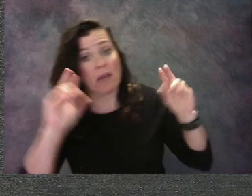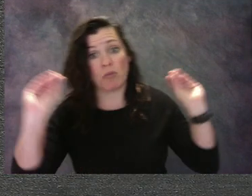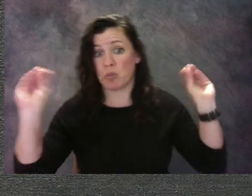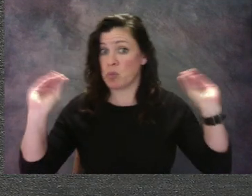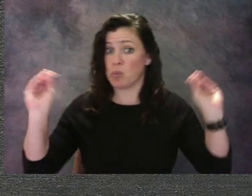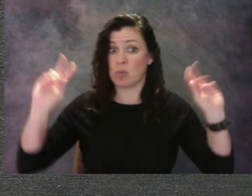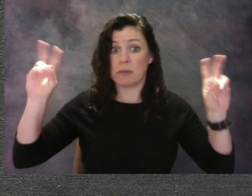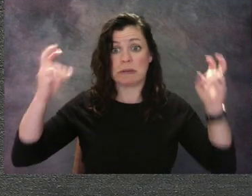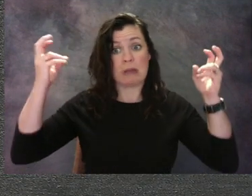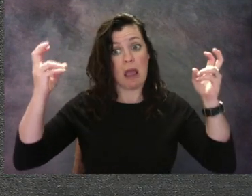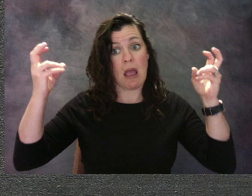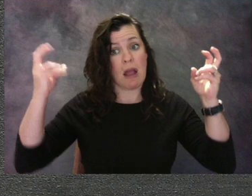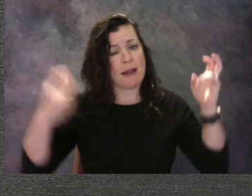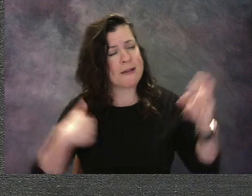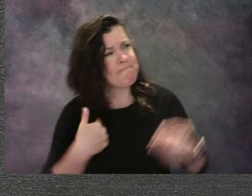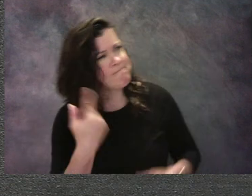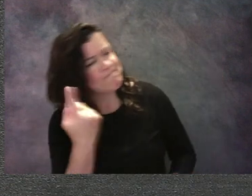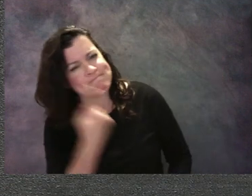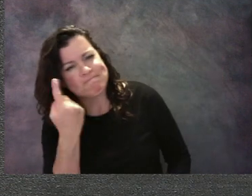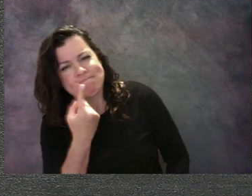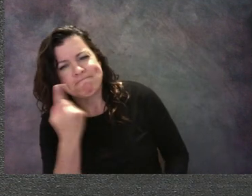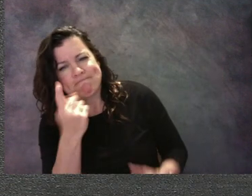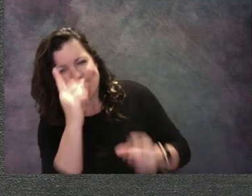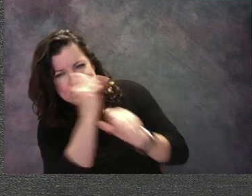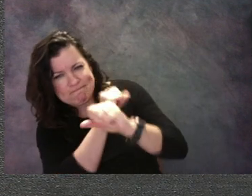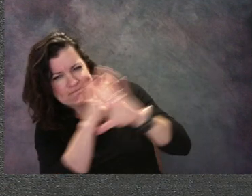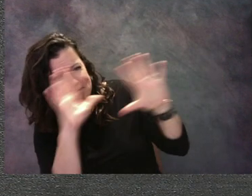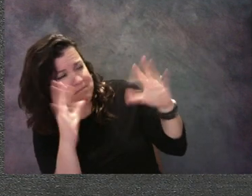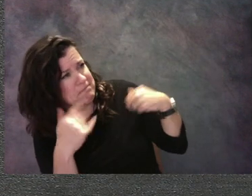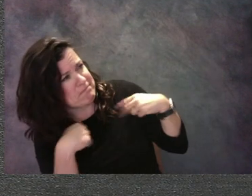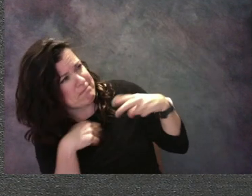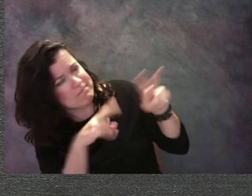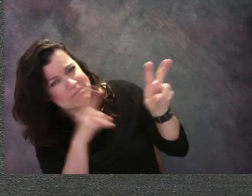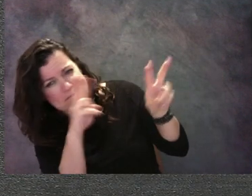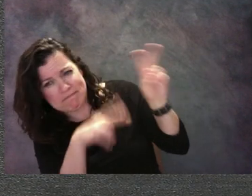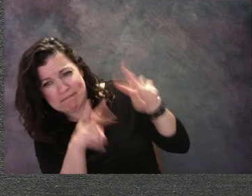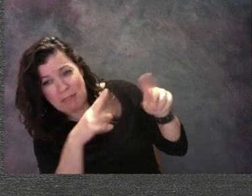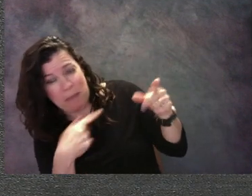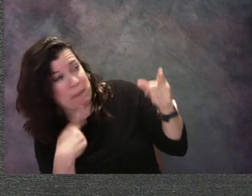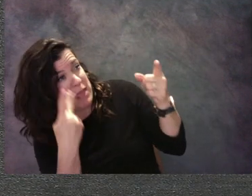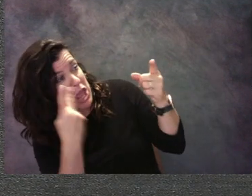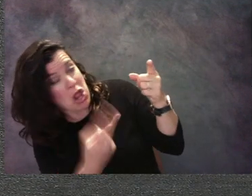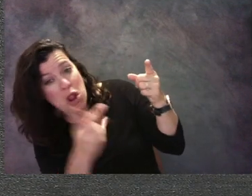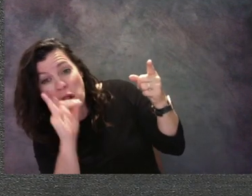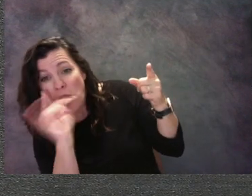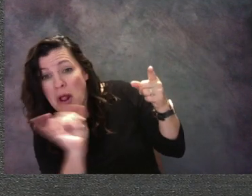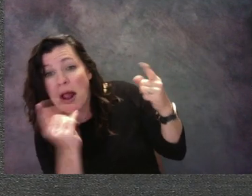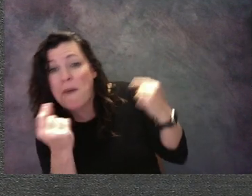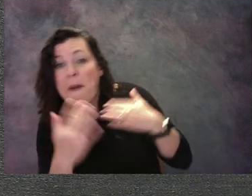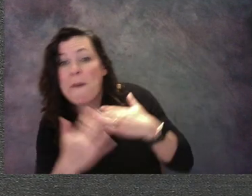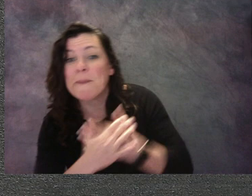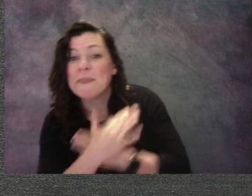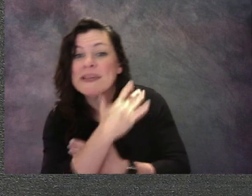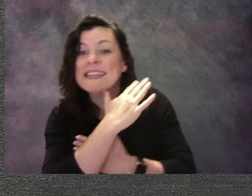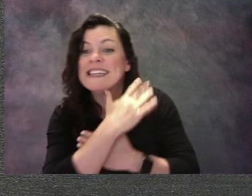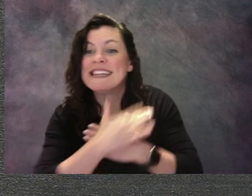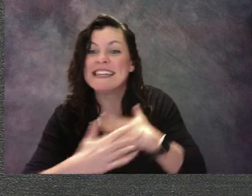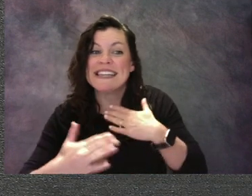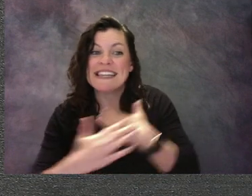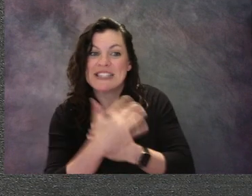but what do you think it's about? I think I'm seeing the beach with the water and maybe these are people and maybe this is a big umbrella.